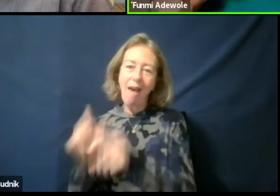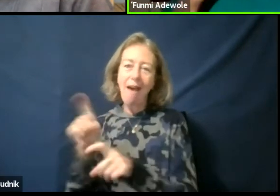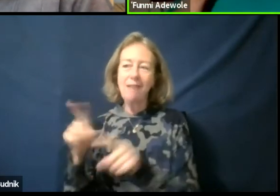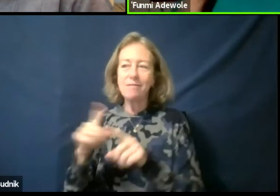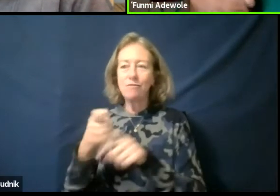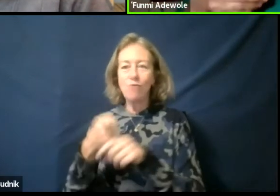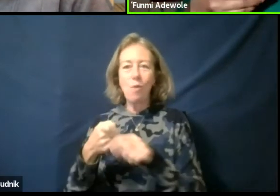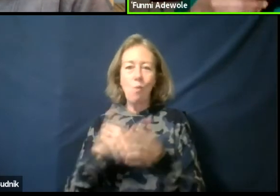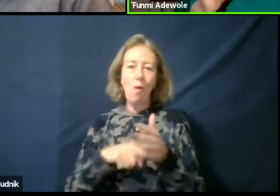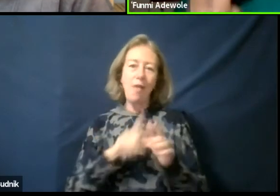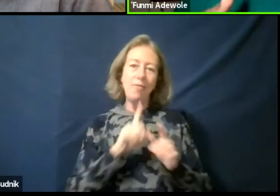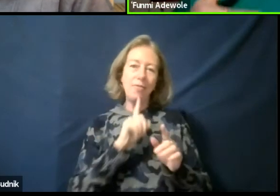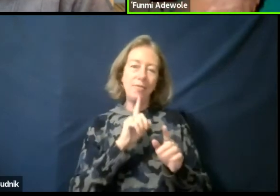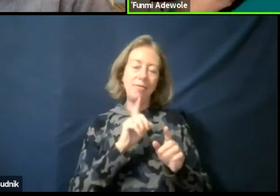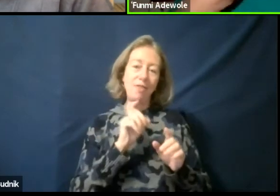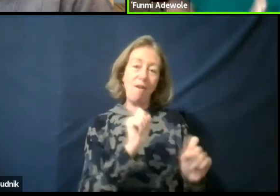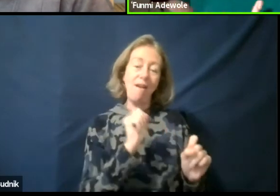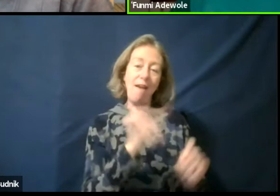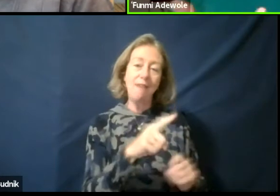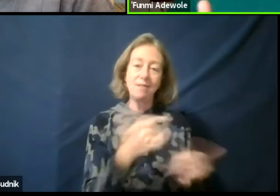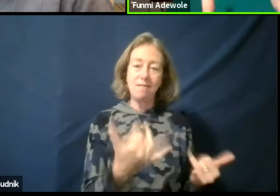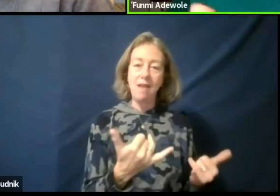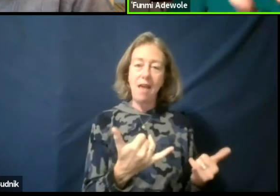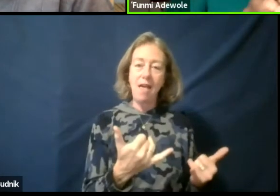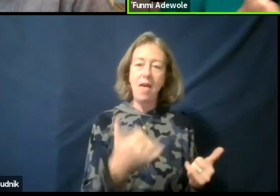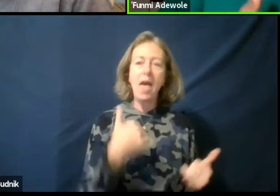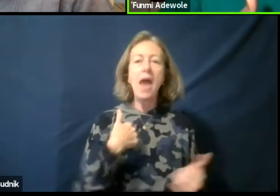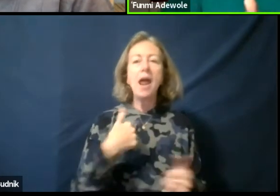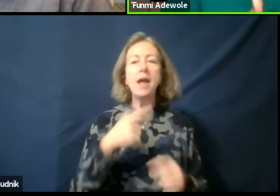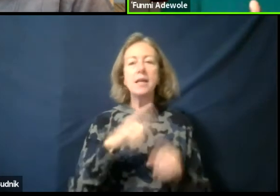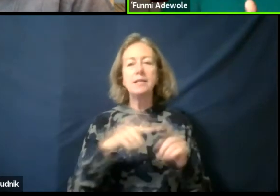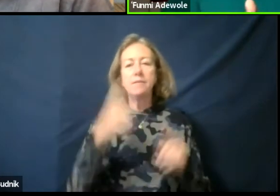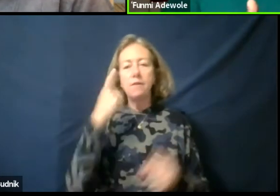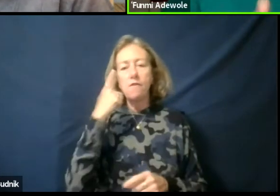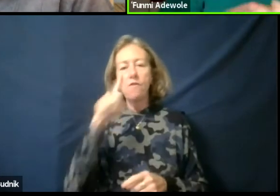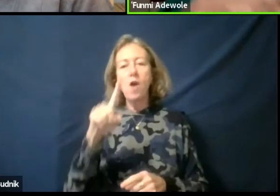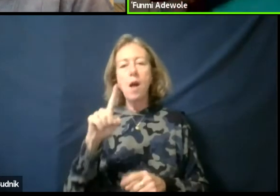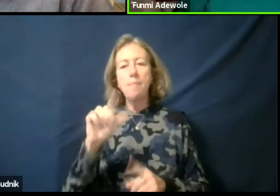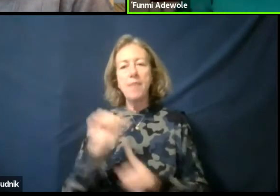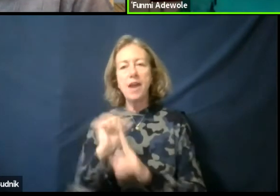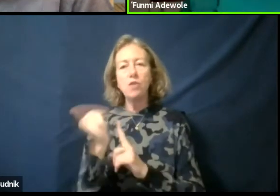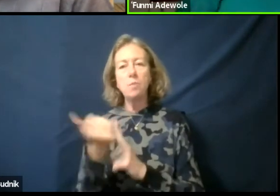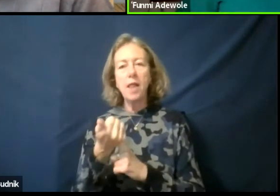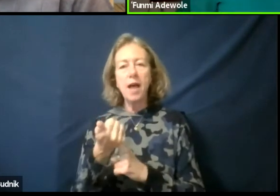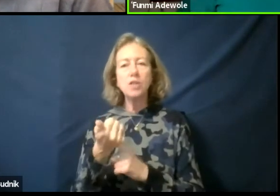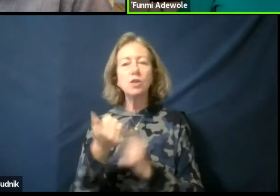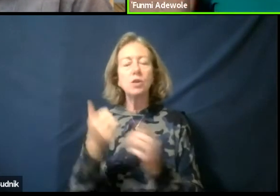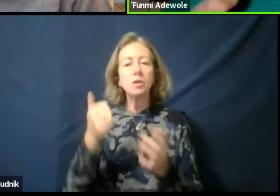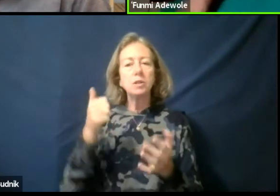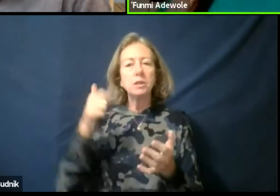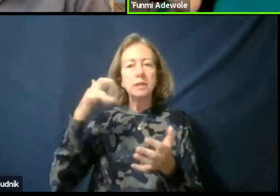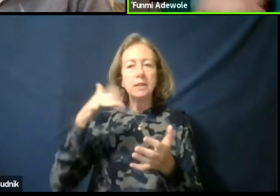And I think it's different from the anthropological study of culture where you go and watch,